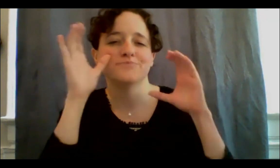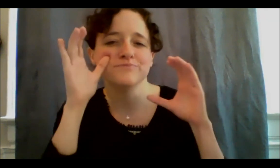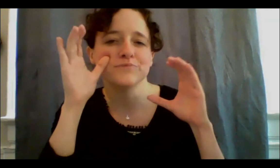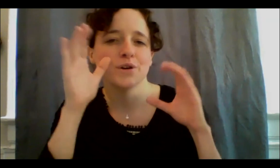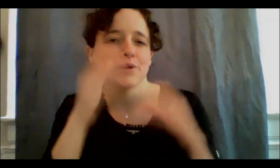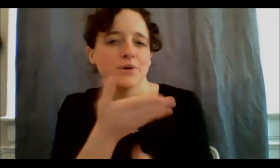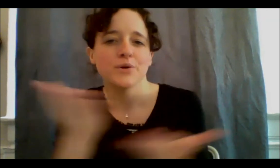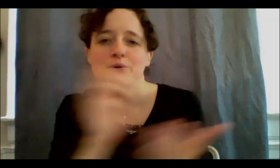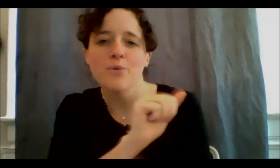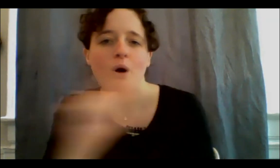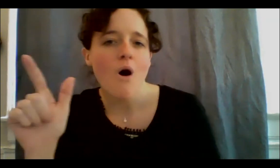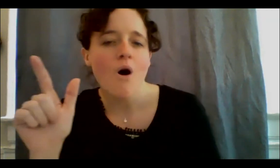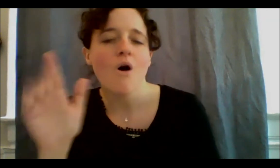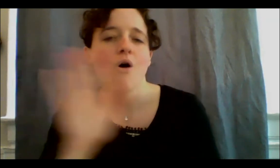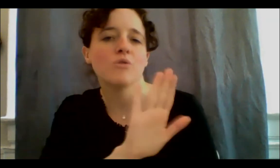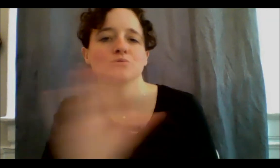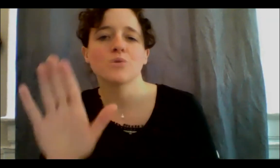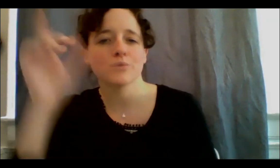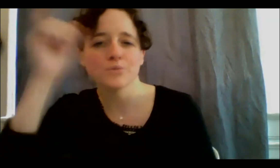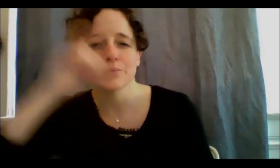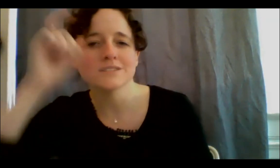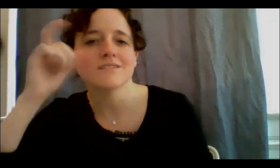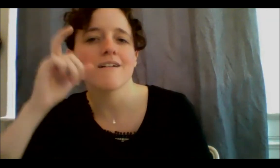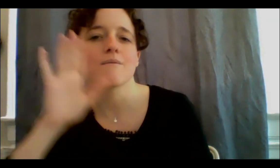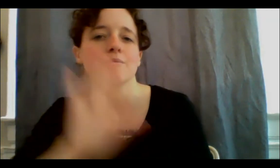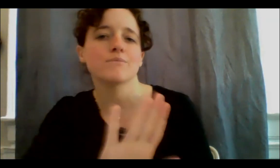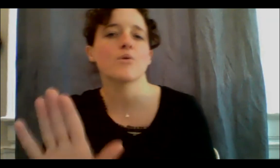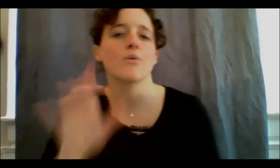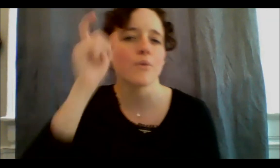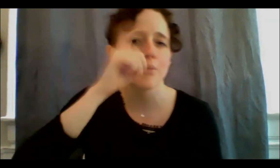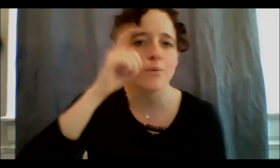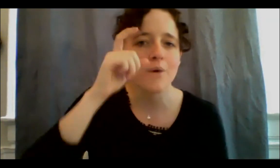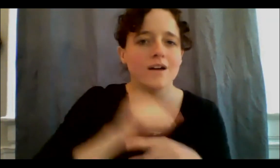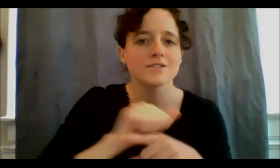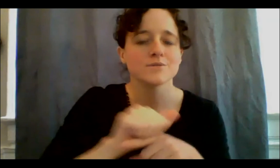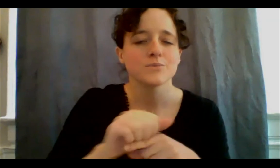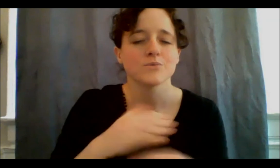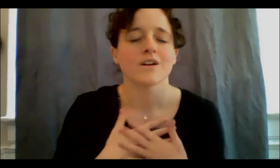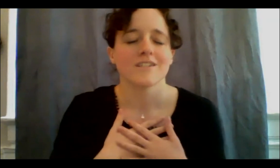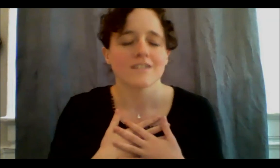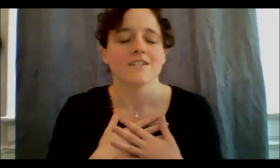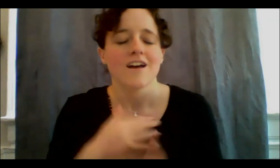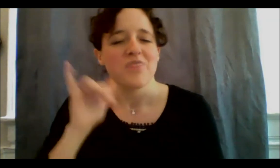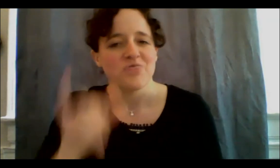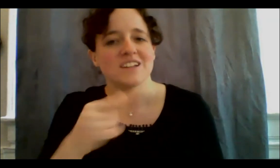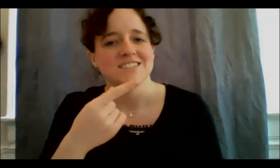practices. They are really a gift and a blessing to all of us who are listening